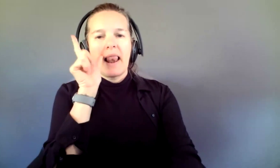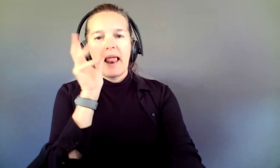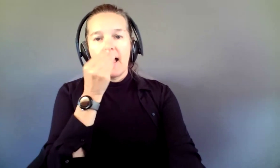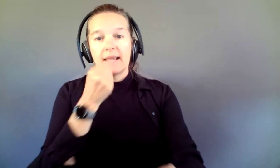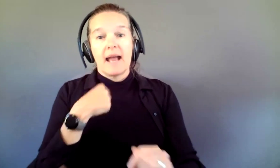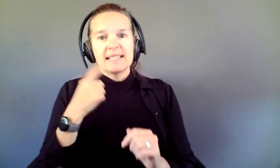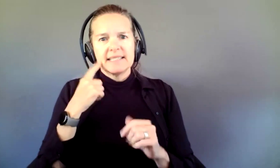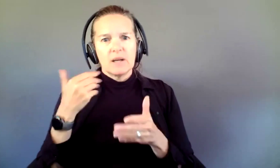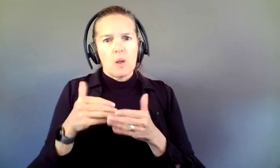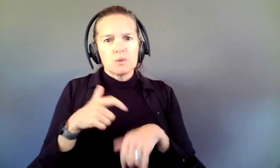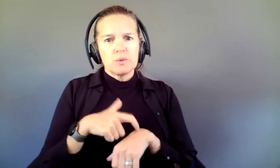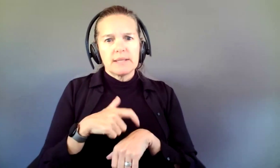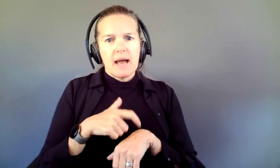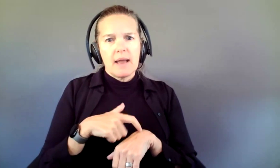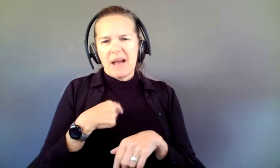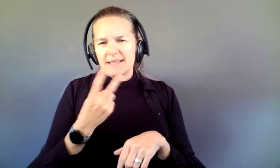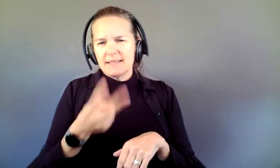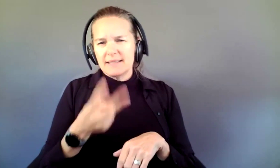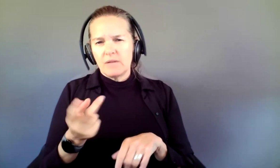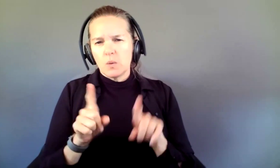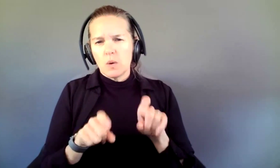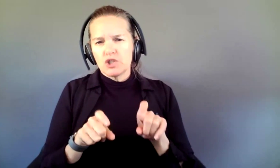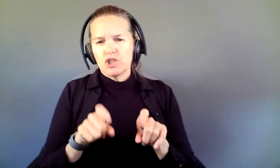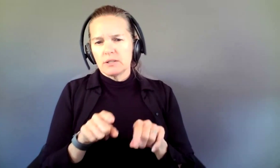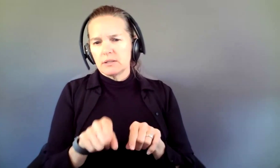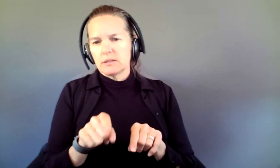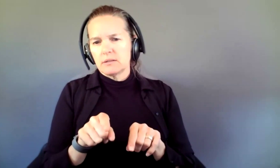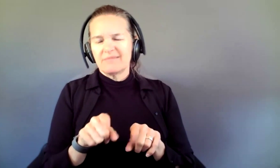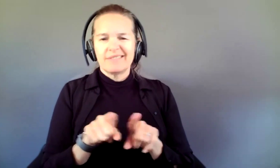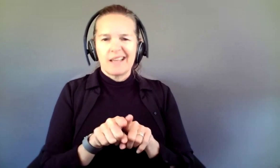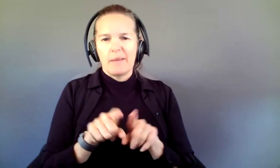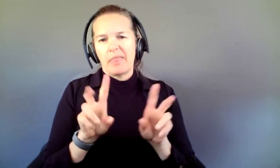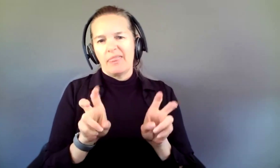I see a couple of questions sort of on the same theme. So, I'm going to answer them as one,